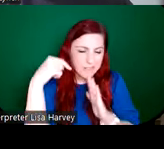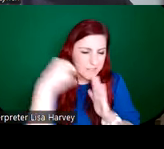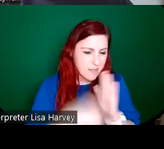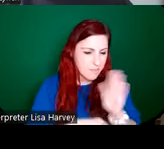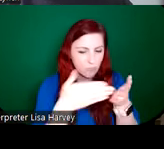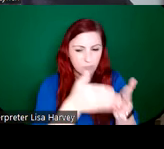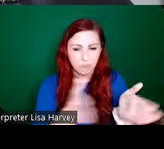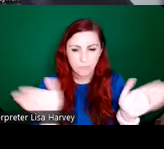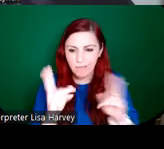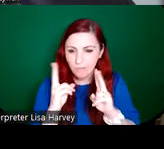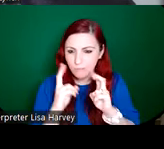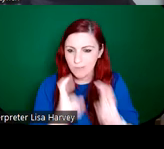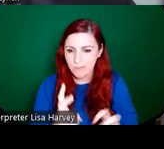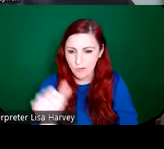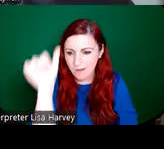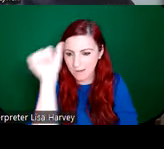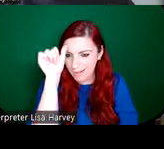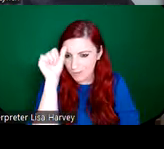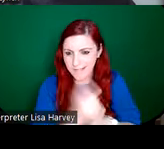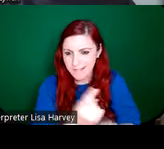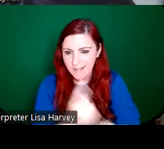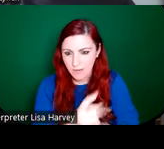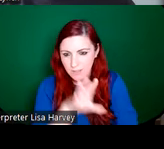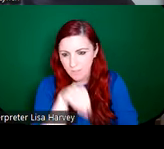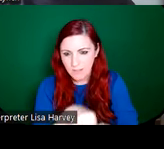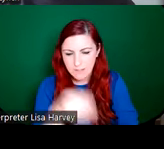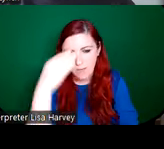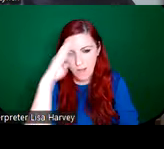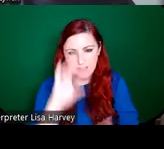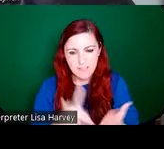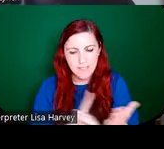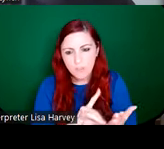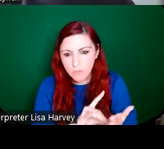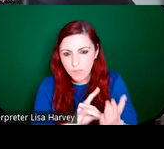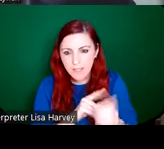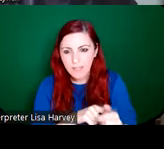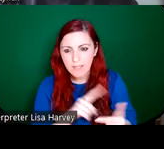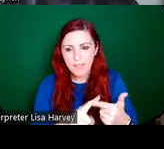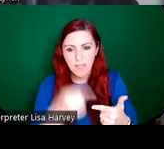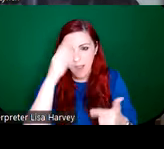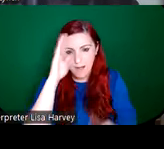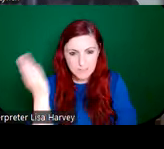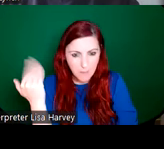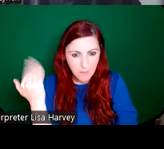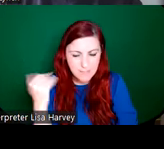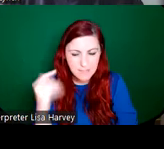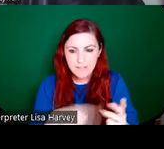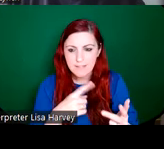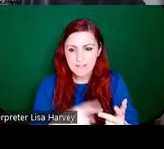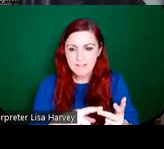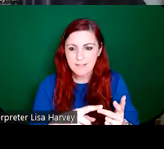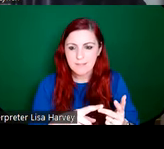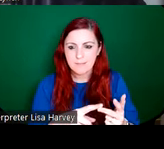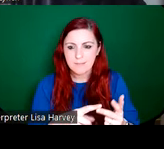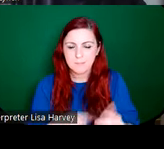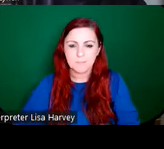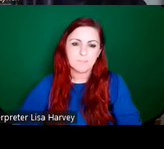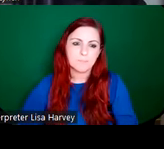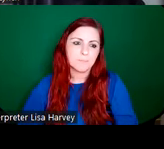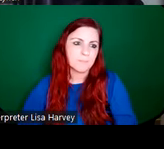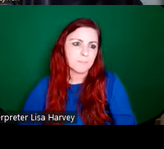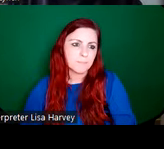and knowledge here of Ireland's history Ireland's past this very simple designs.